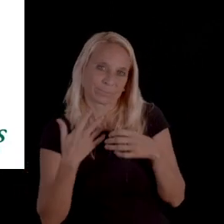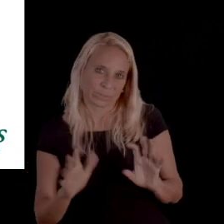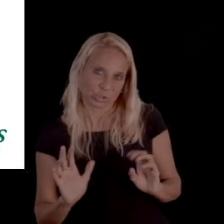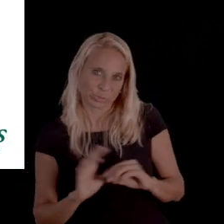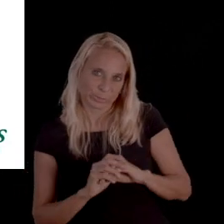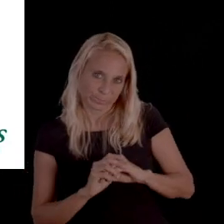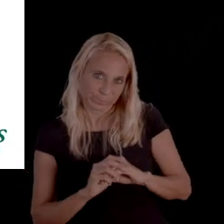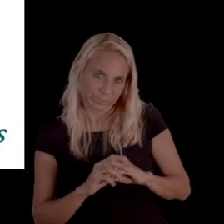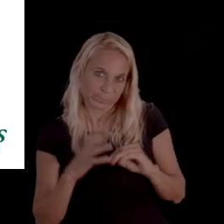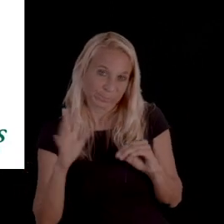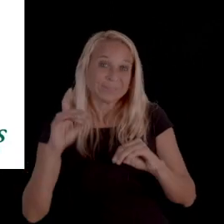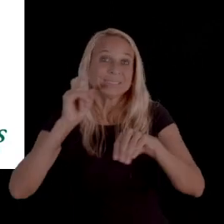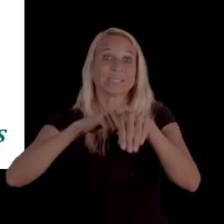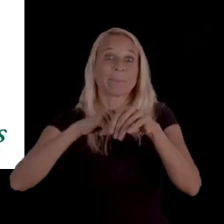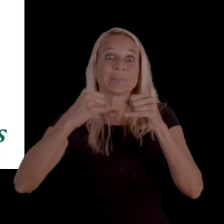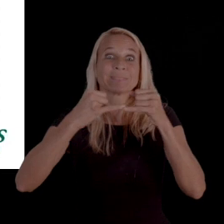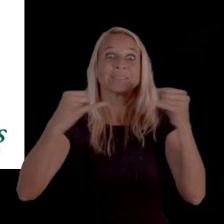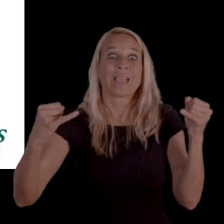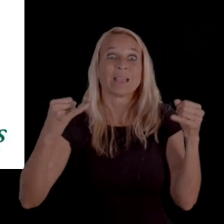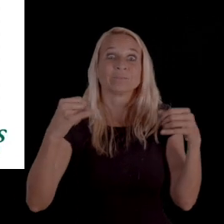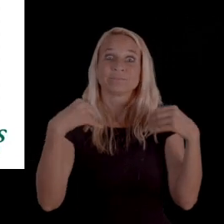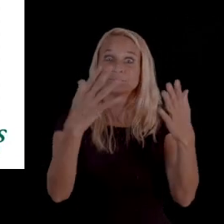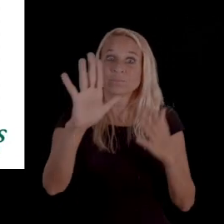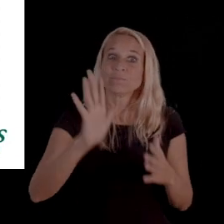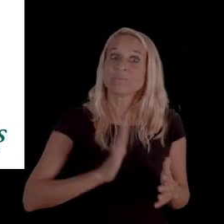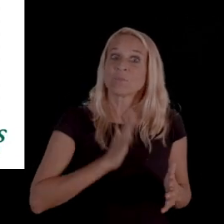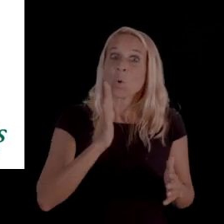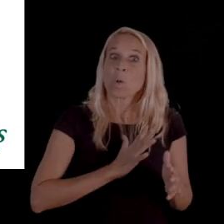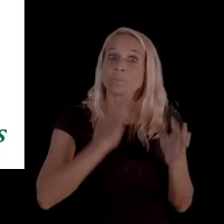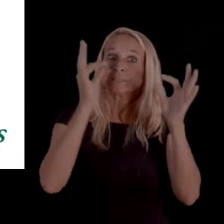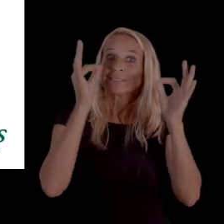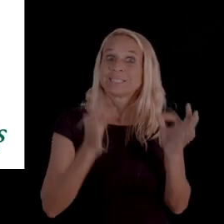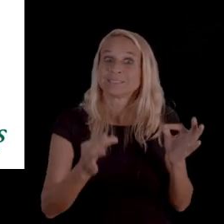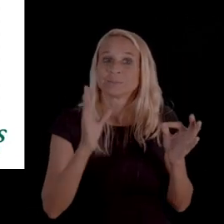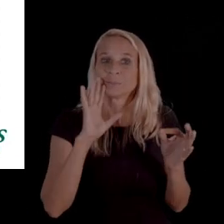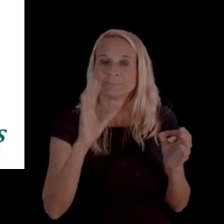that they received it, and then their timeline to provide you with a formal decision.